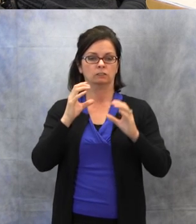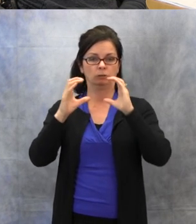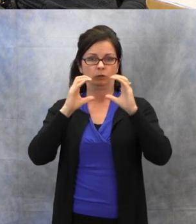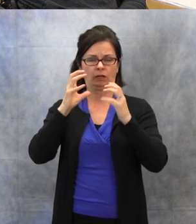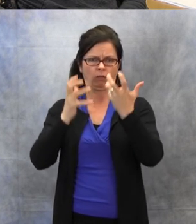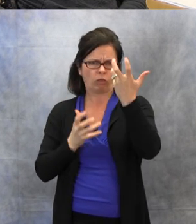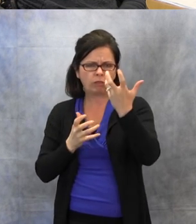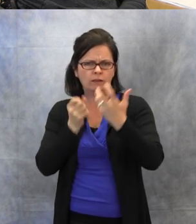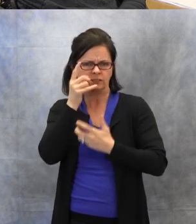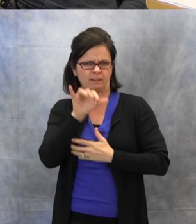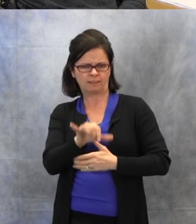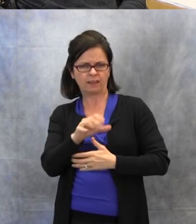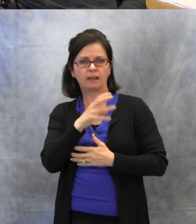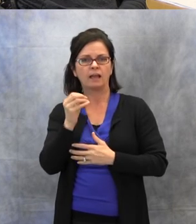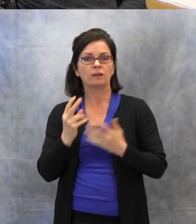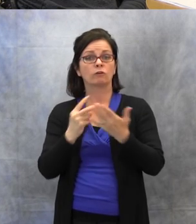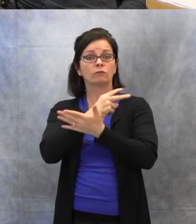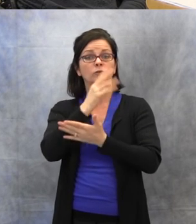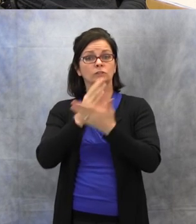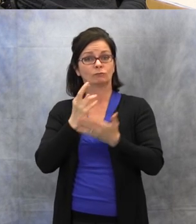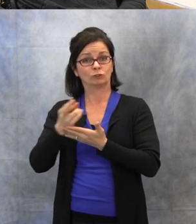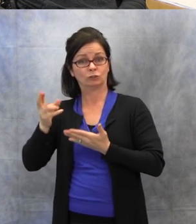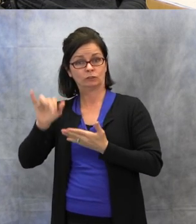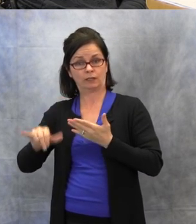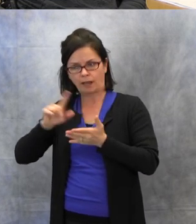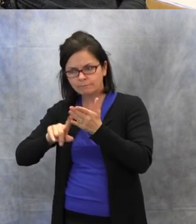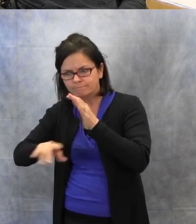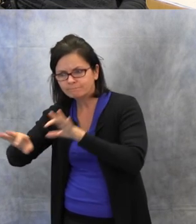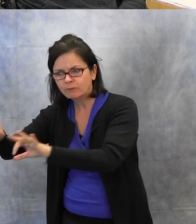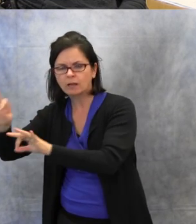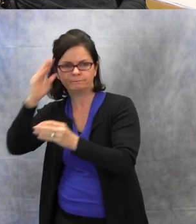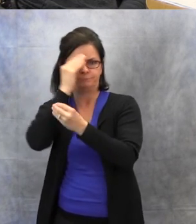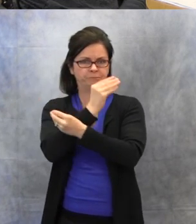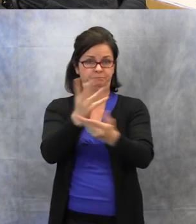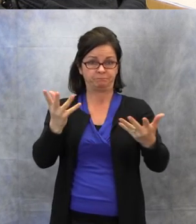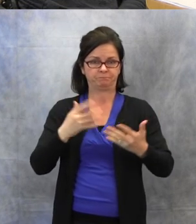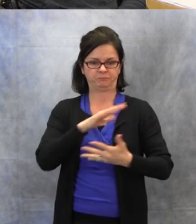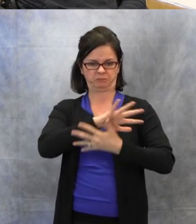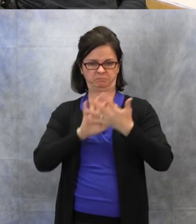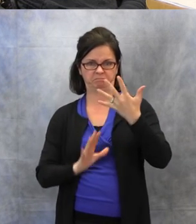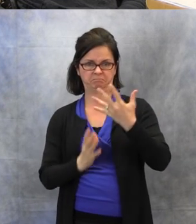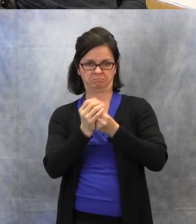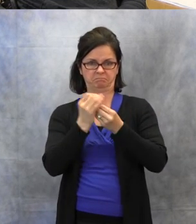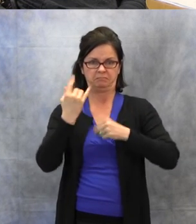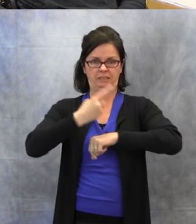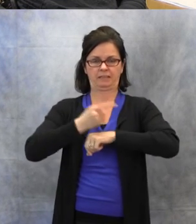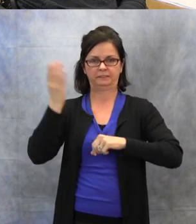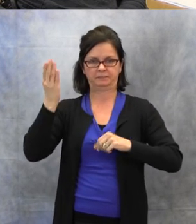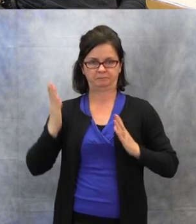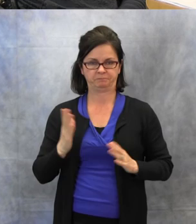Then we'll go over some resources that I've found.